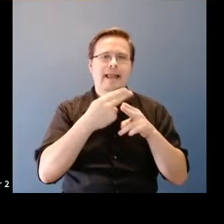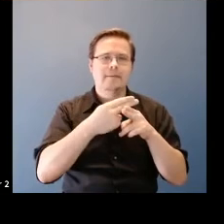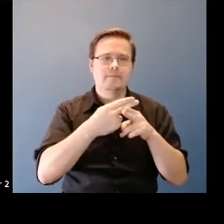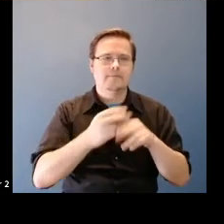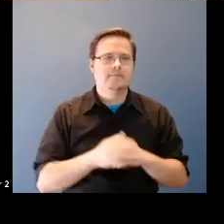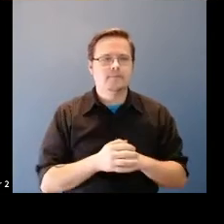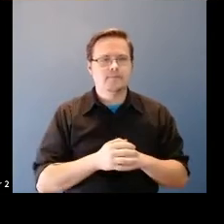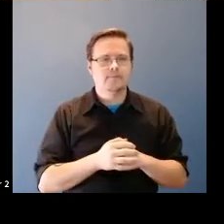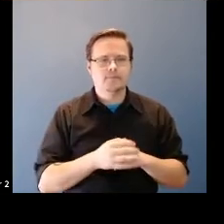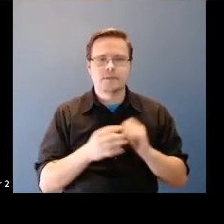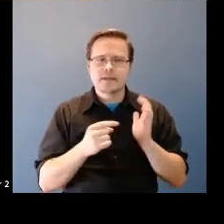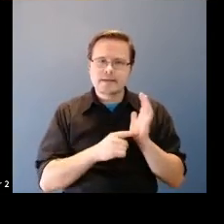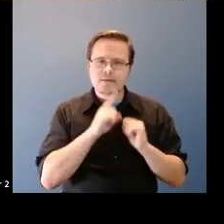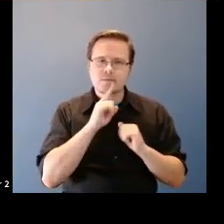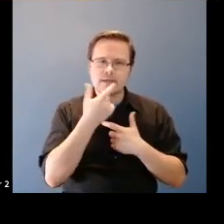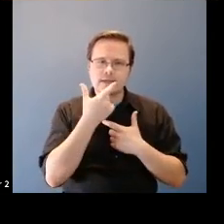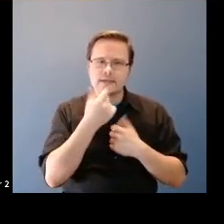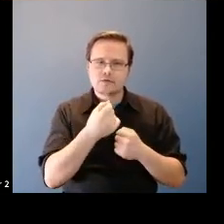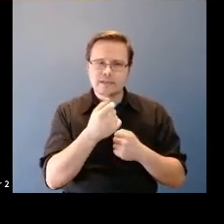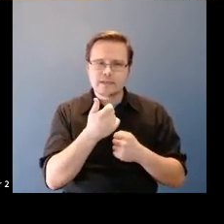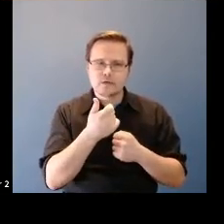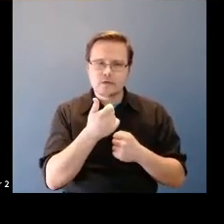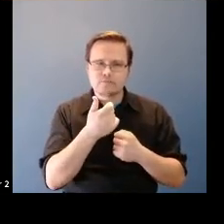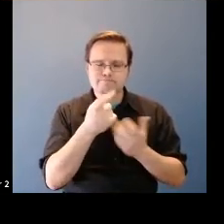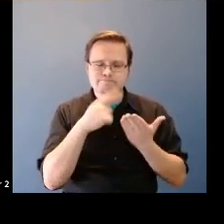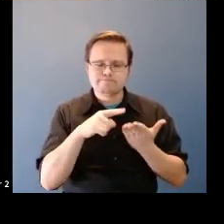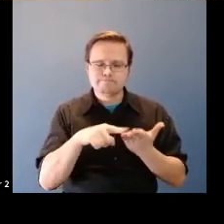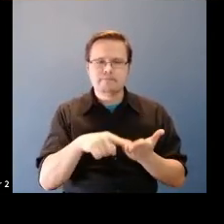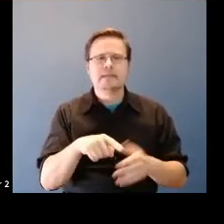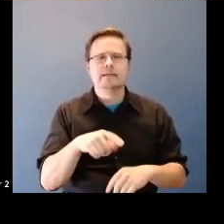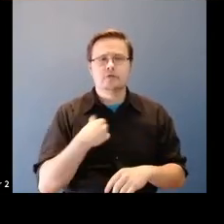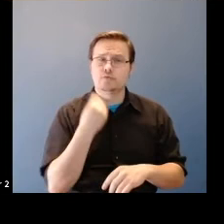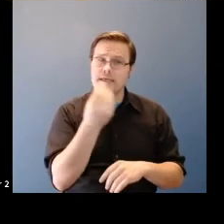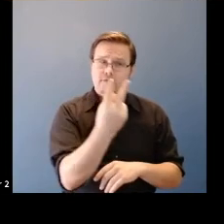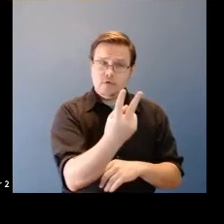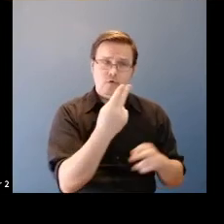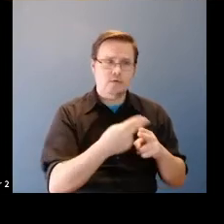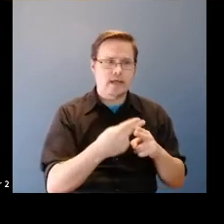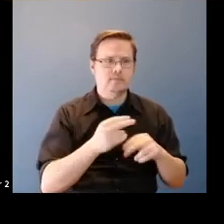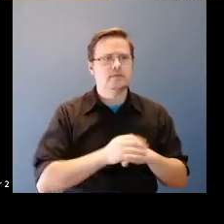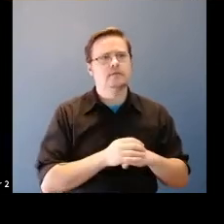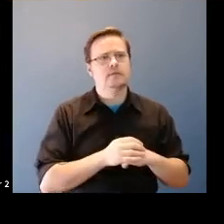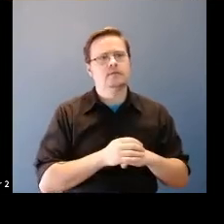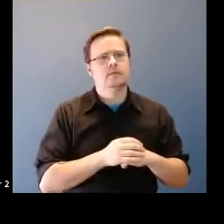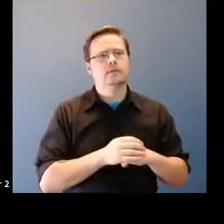Martin Wattenberg: And this is a very interesting little pro where we give two names, we see what year.